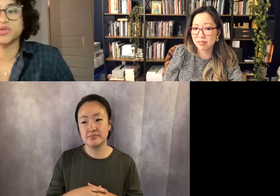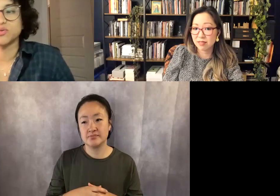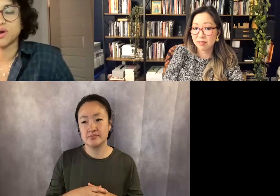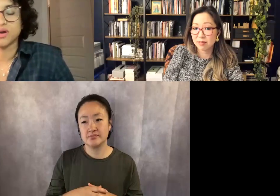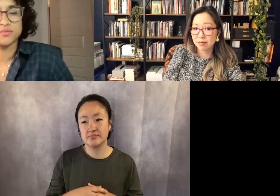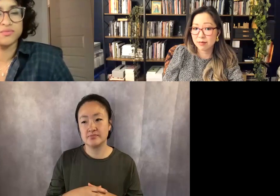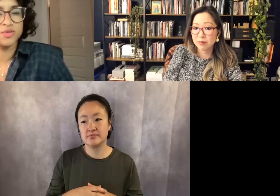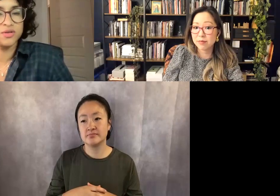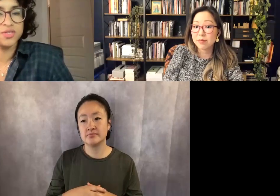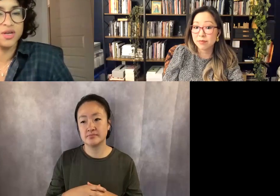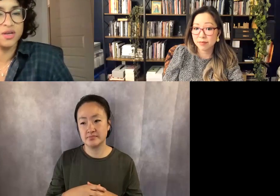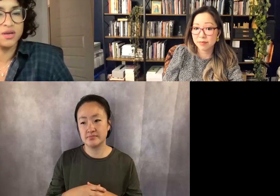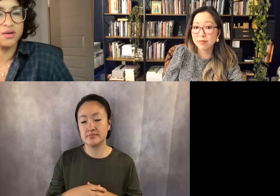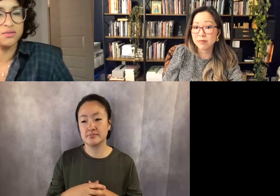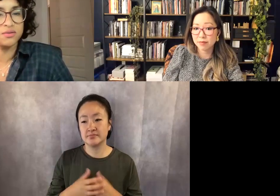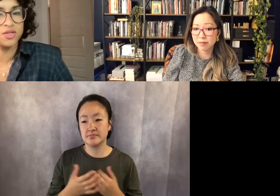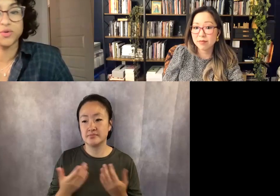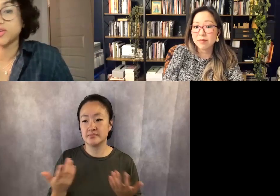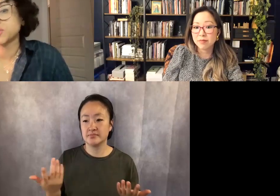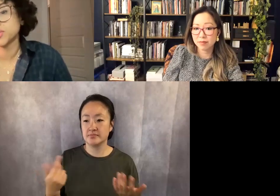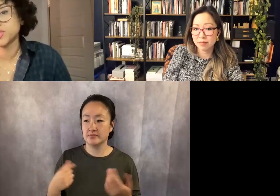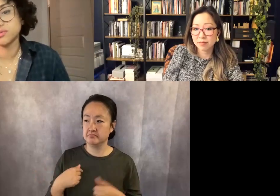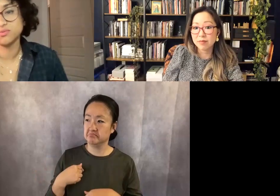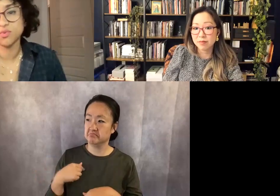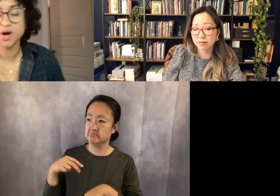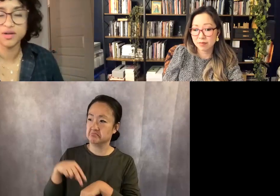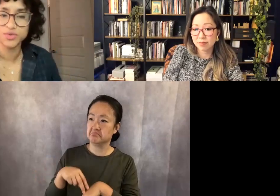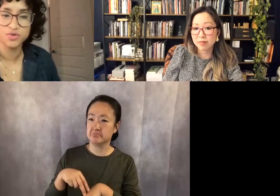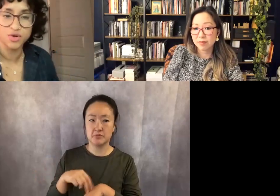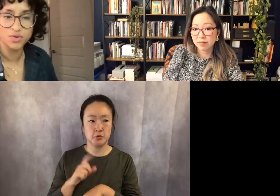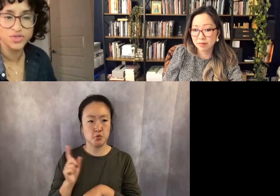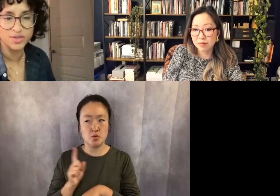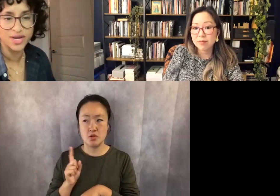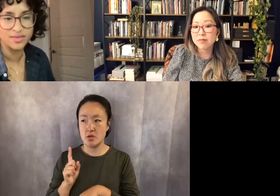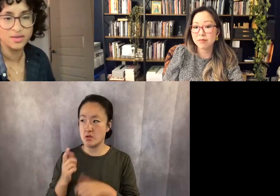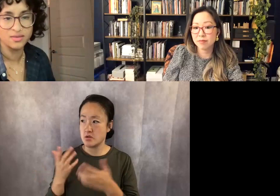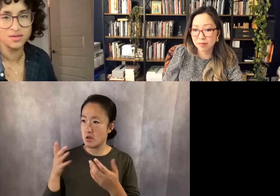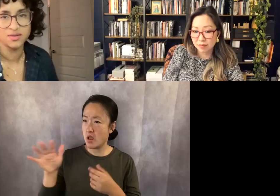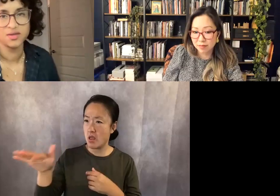where you are, you know, standing, you know, and also what you want and what your goals are like.